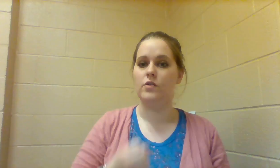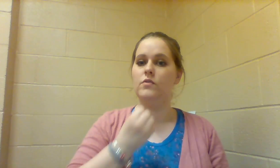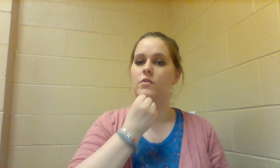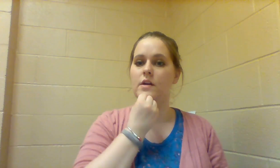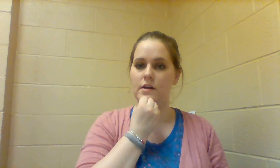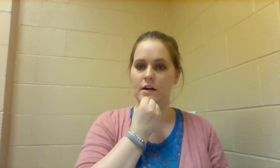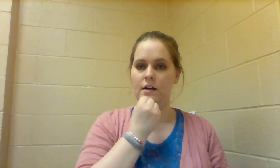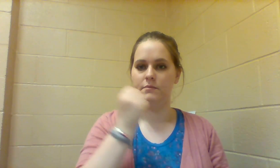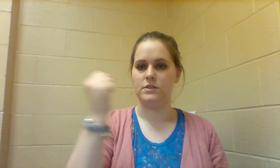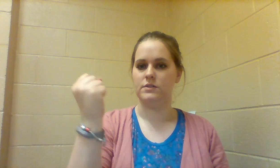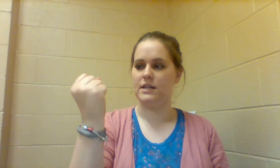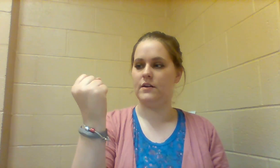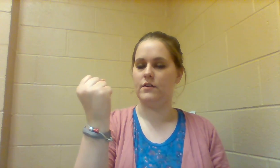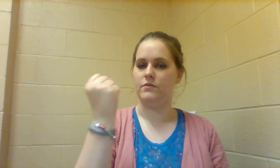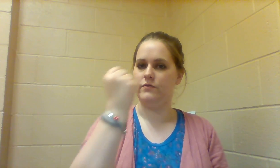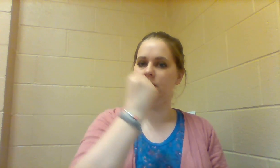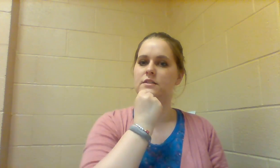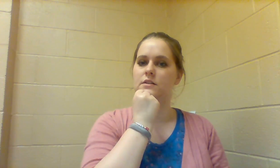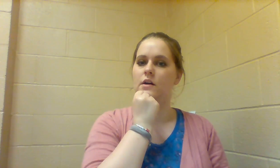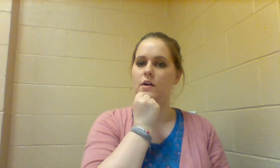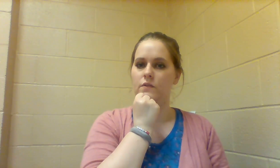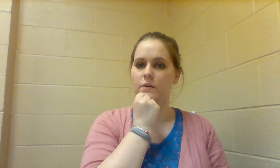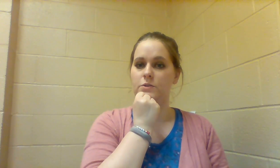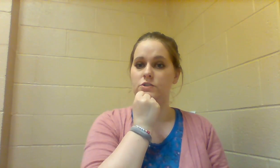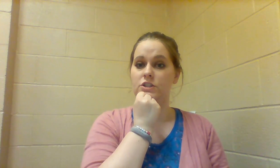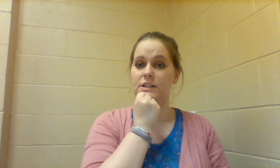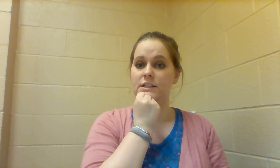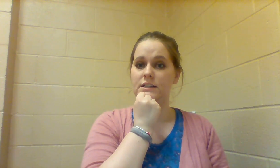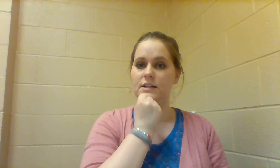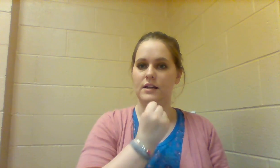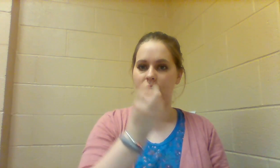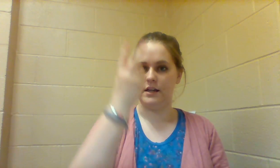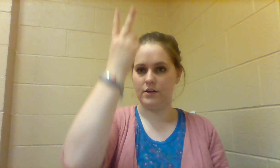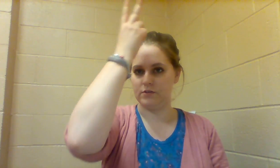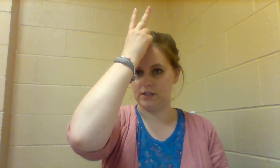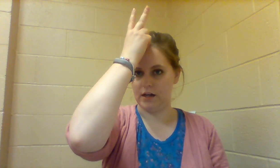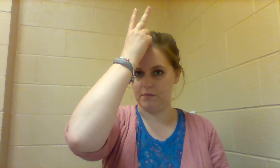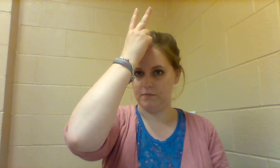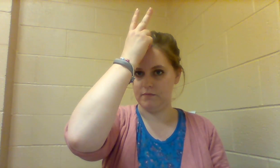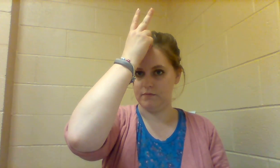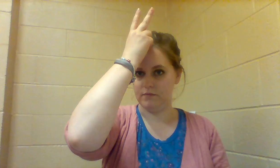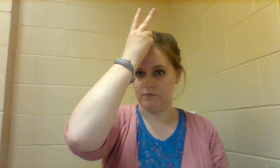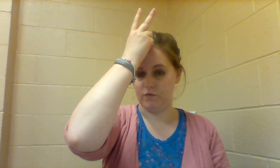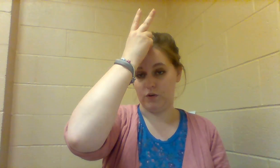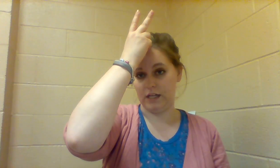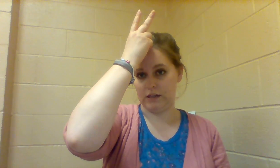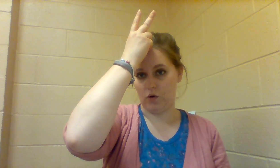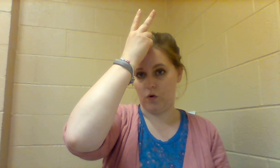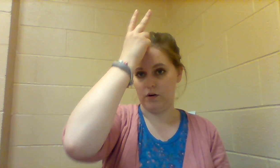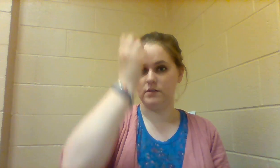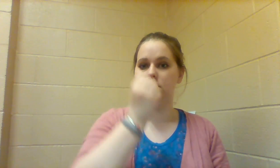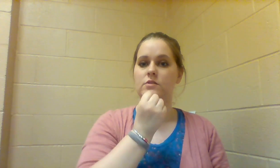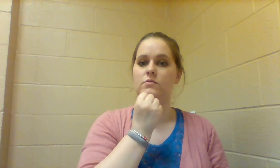GOAT so it's like a fist from your chin and it goes up for like the horns